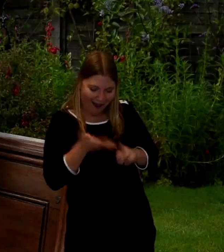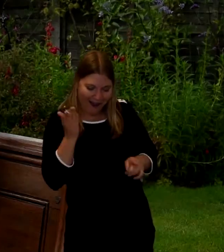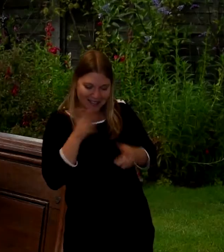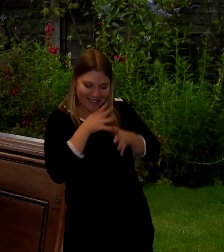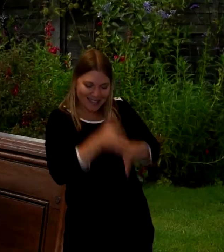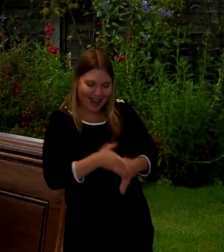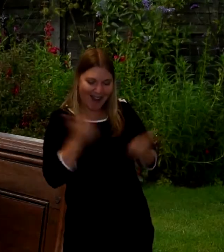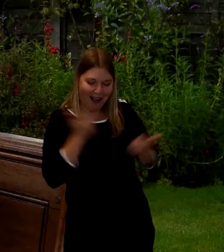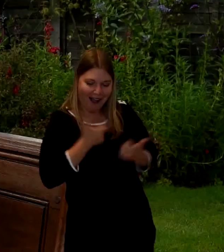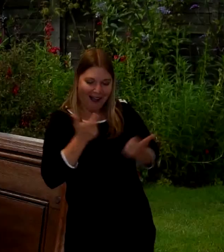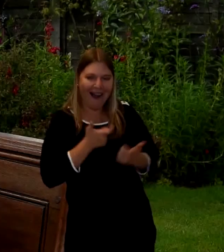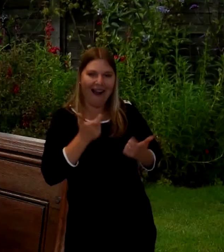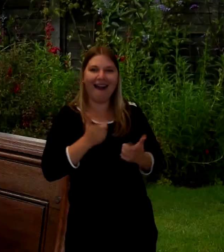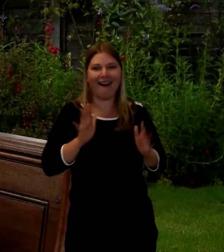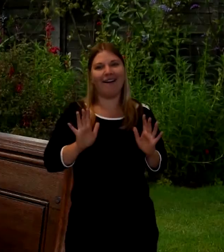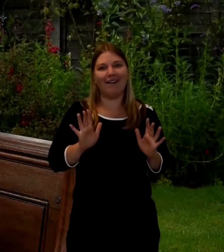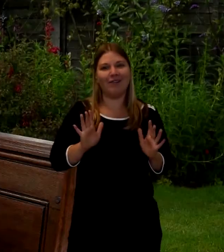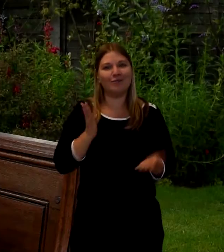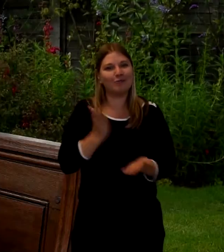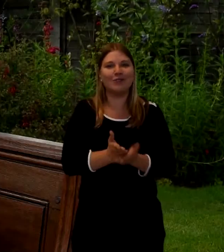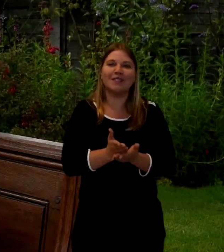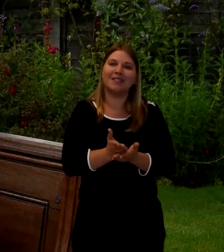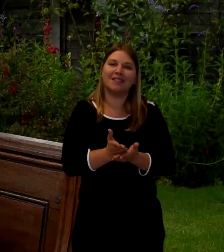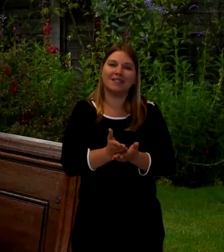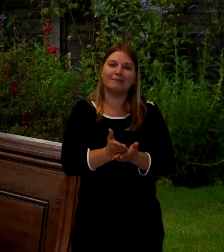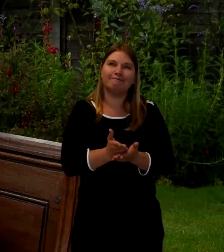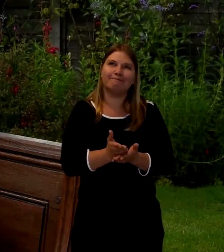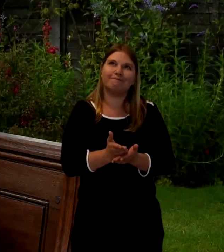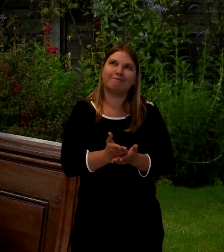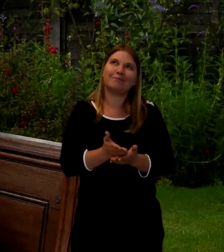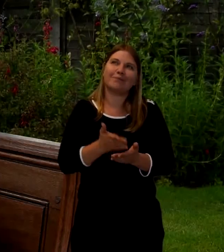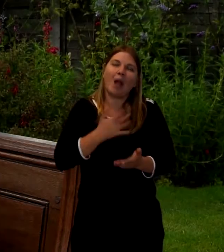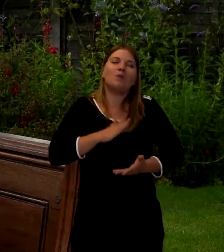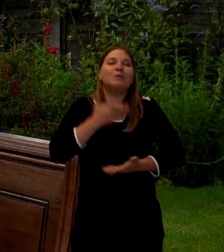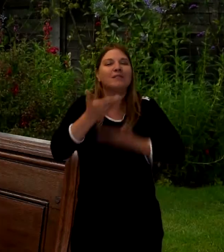know and and I'm off now sort of thing so that was really I think I'm probably saying this